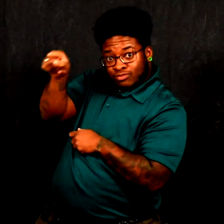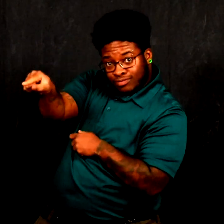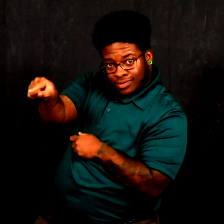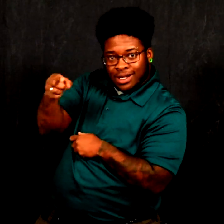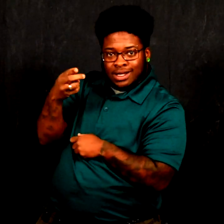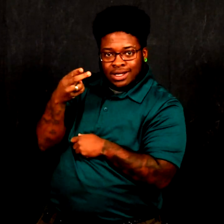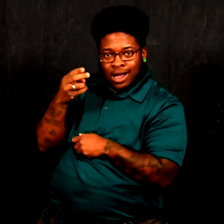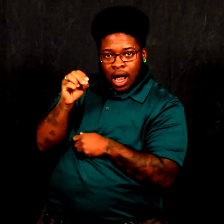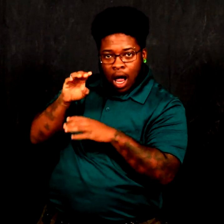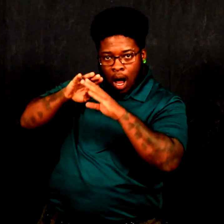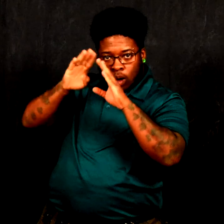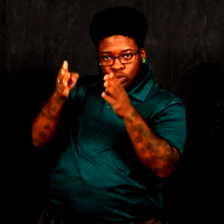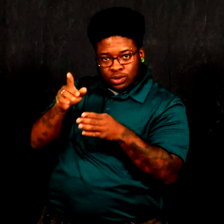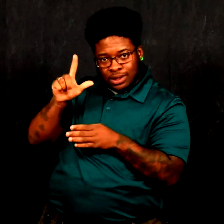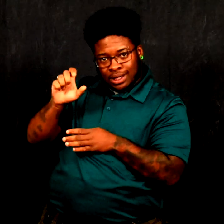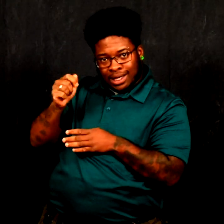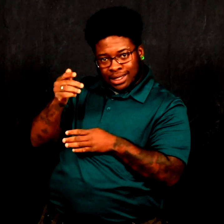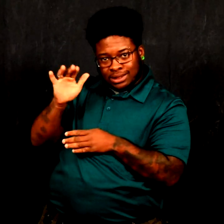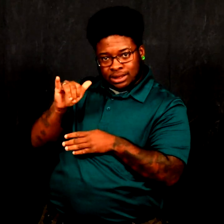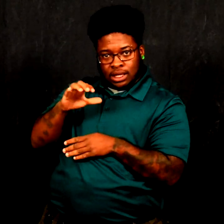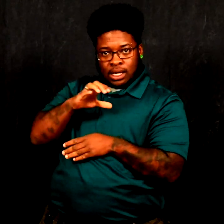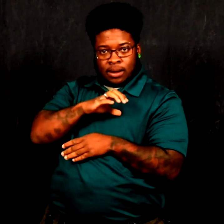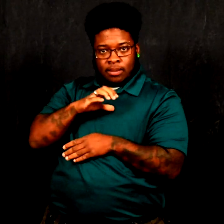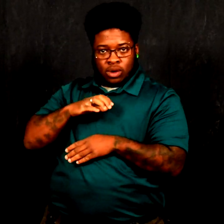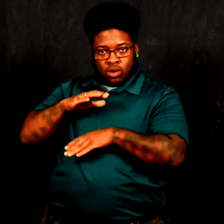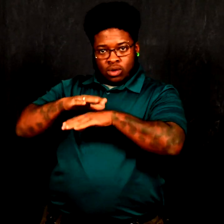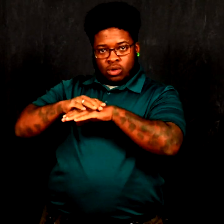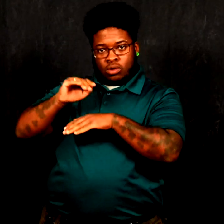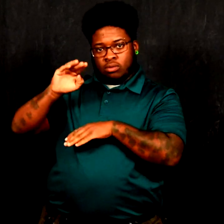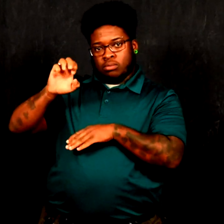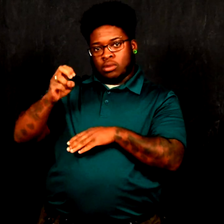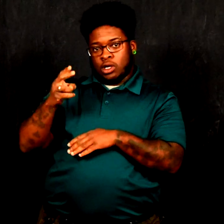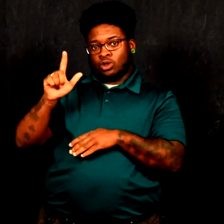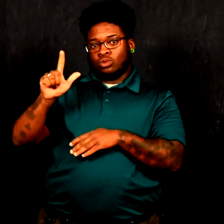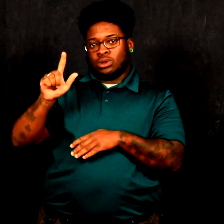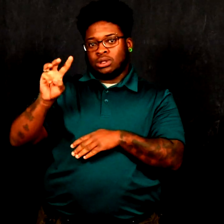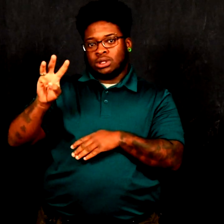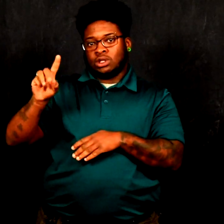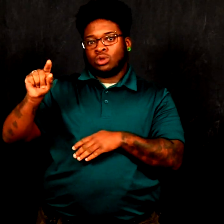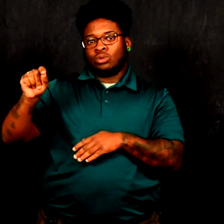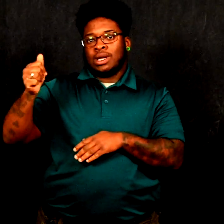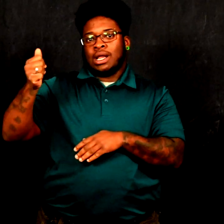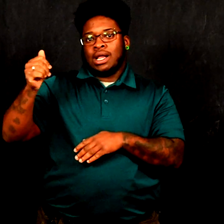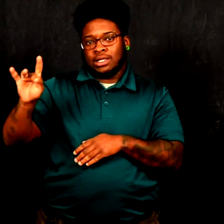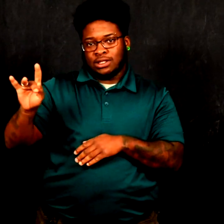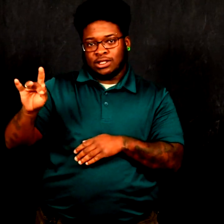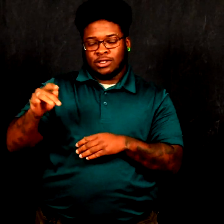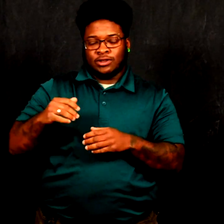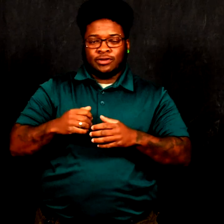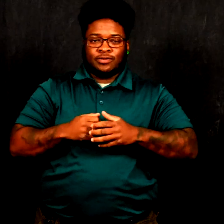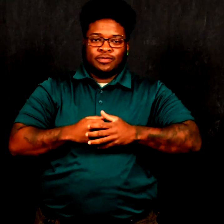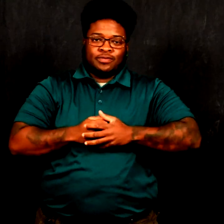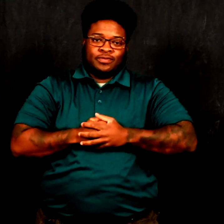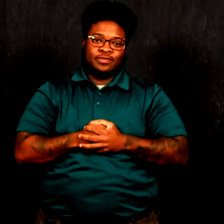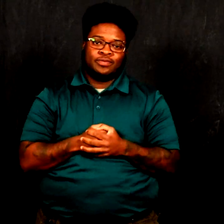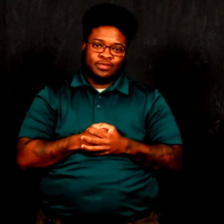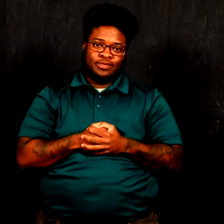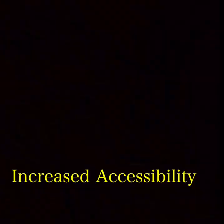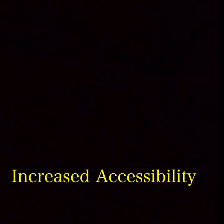to the House Legacy Committee on March 26, 2018.